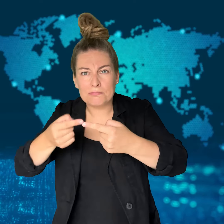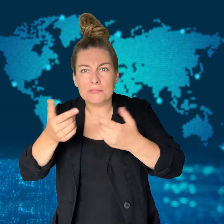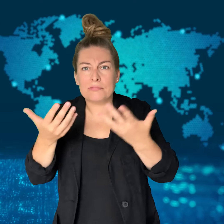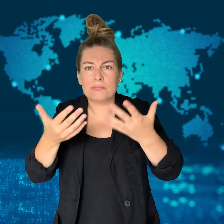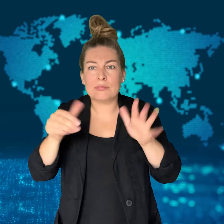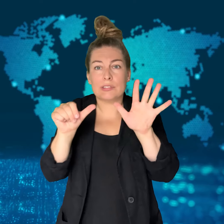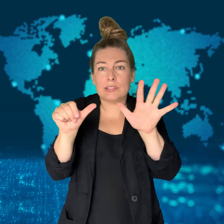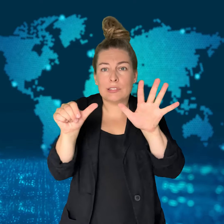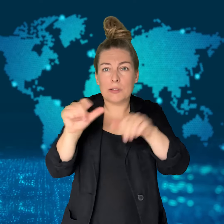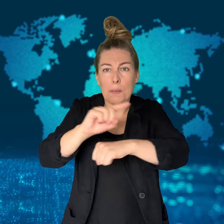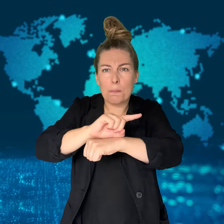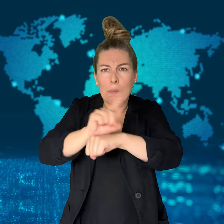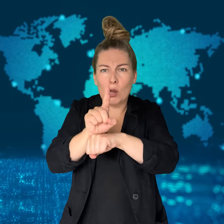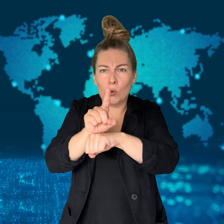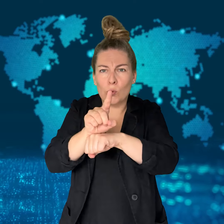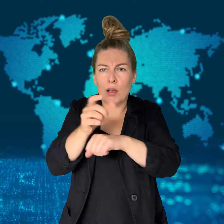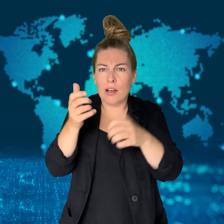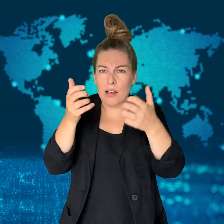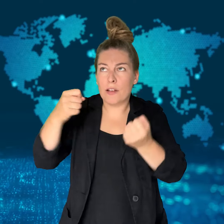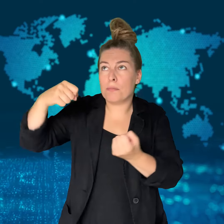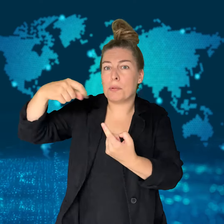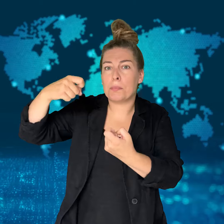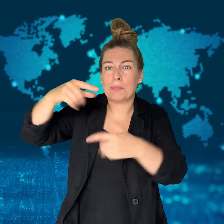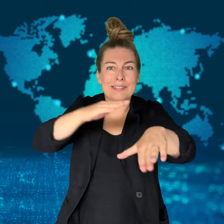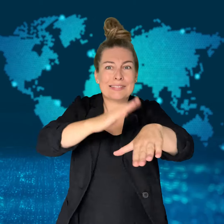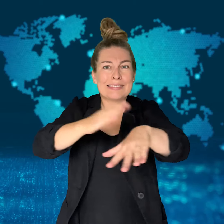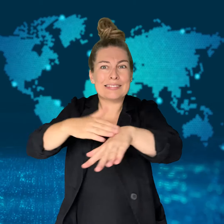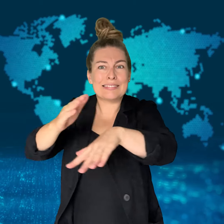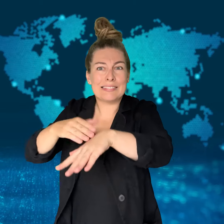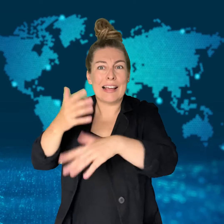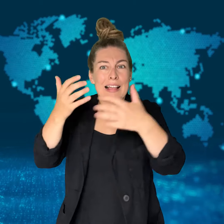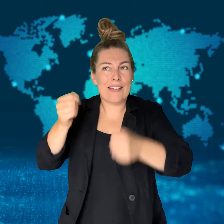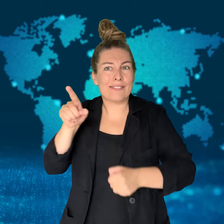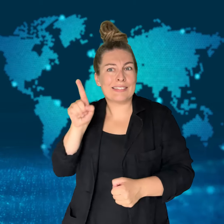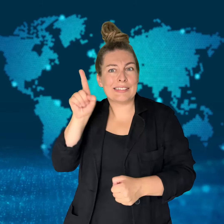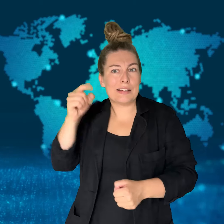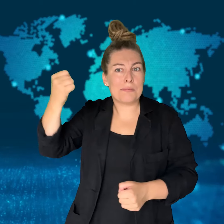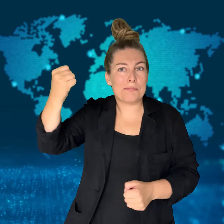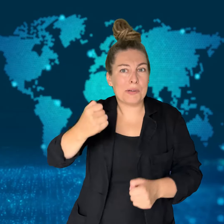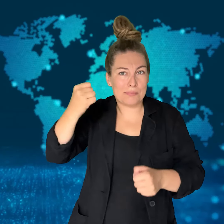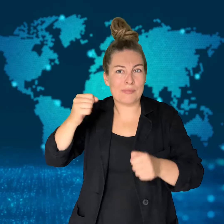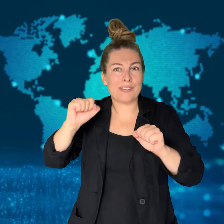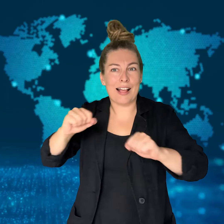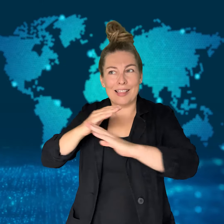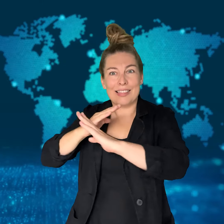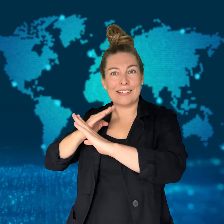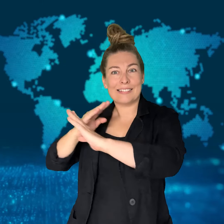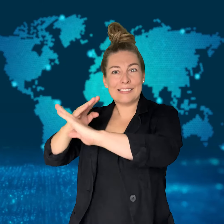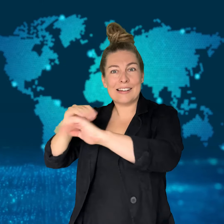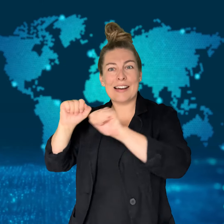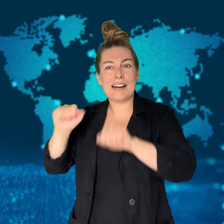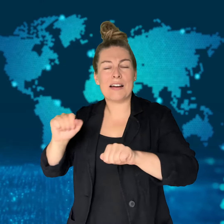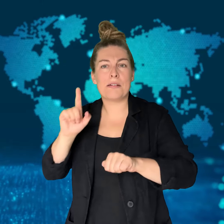Warning sirens did not sound either.